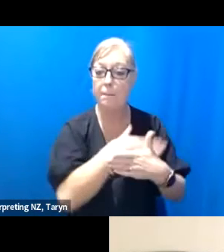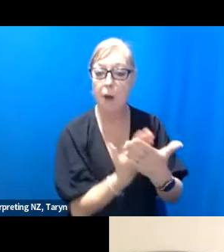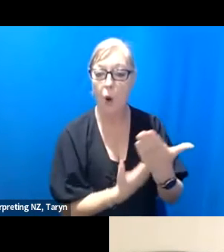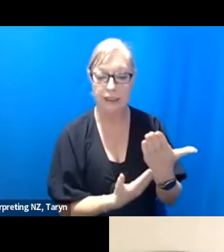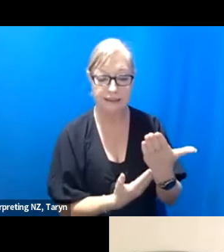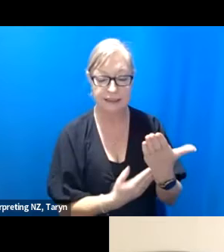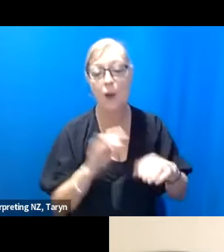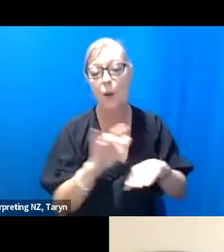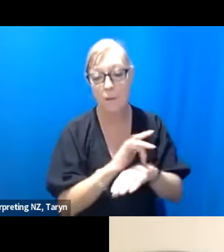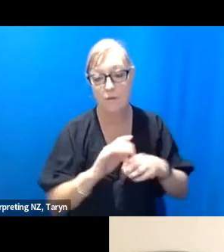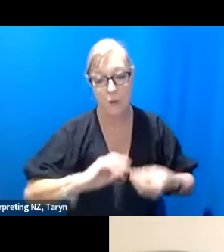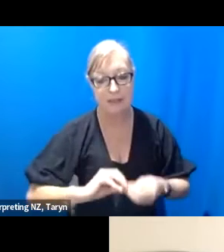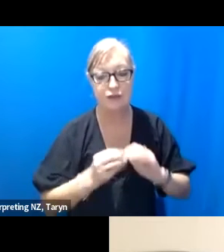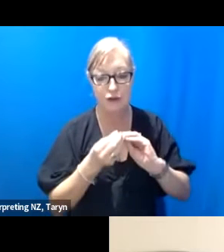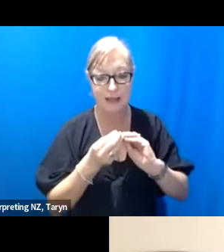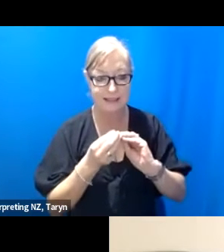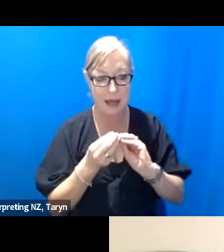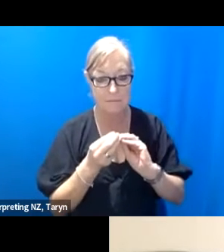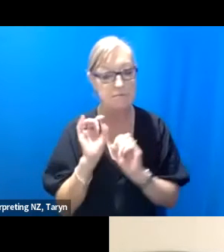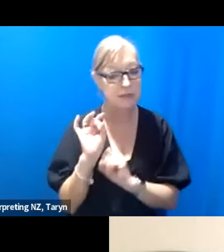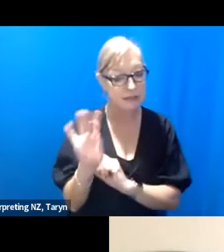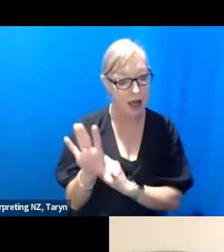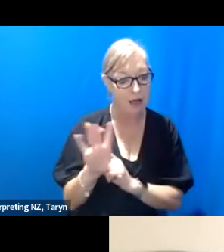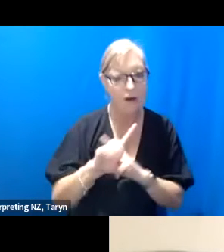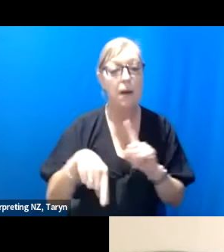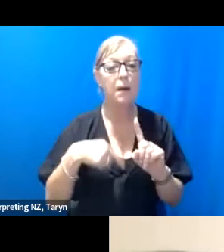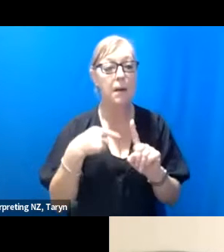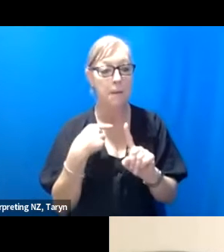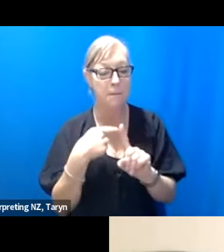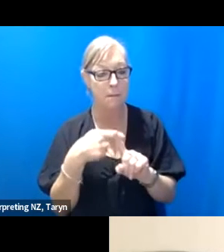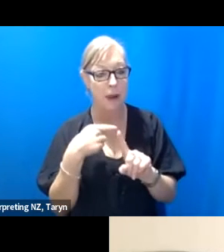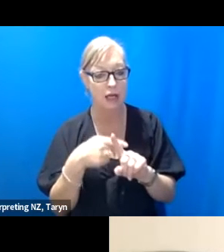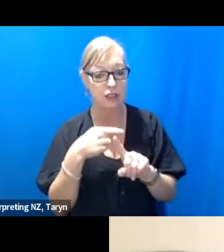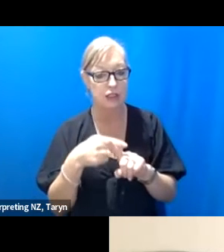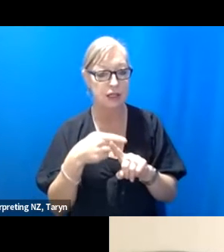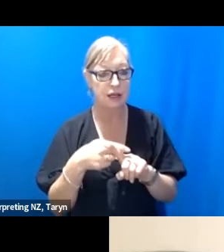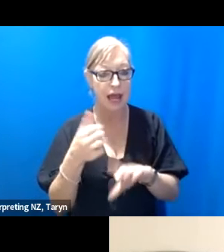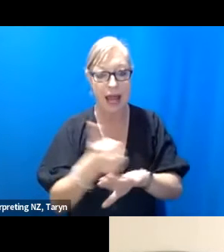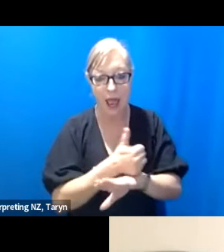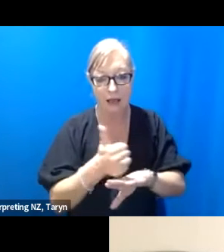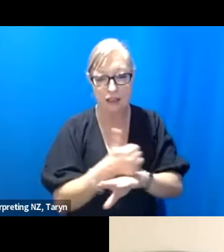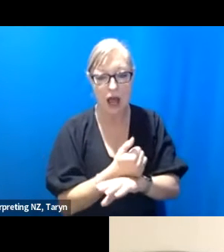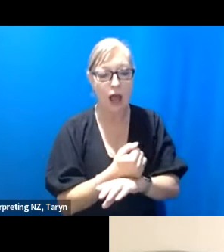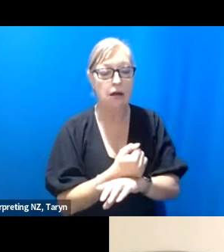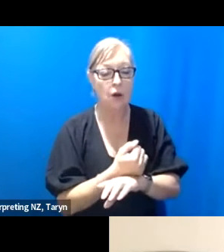performance-maker themselves, but also a dramaturg and works a lot with a variety - a lot of artists,